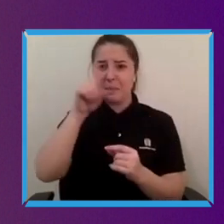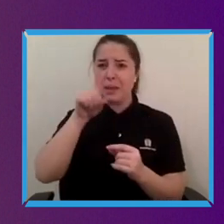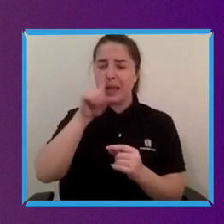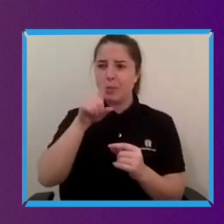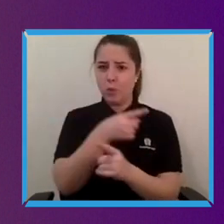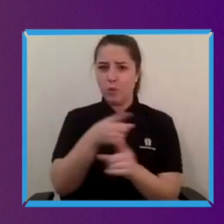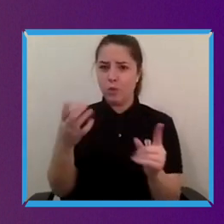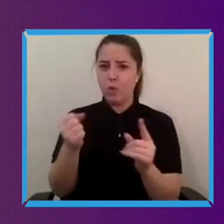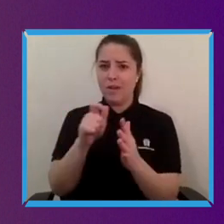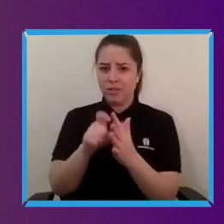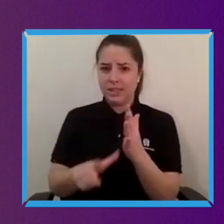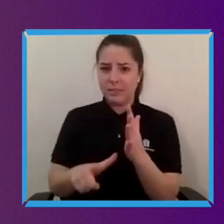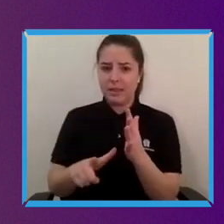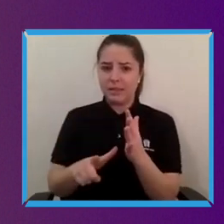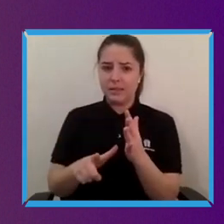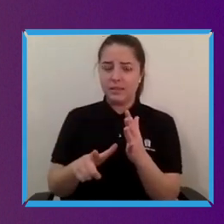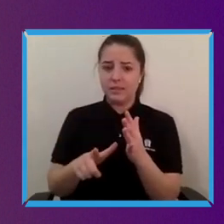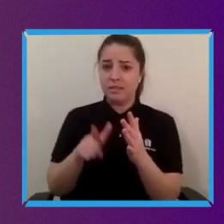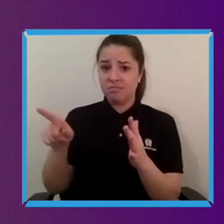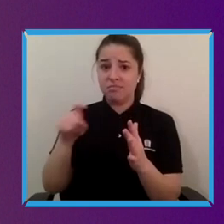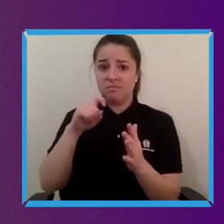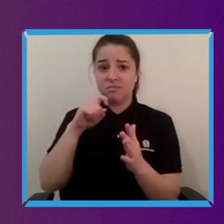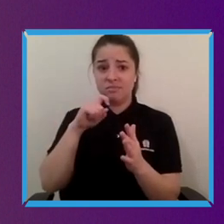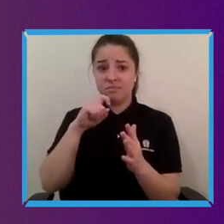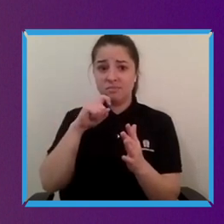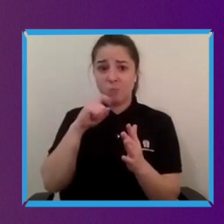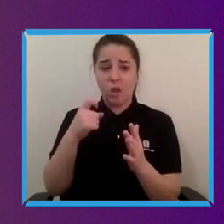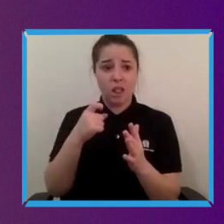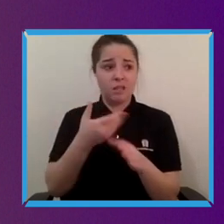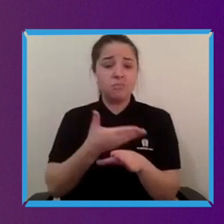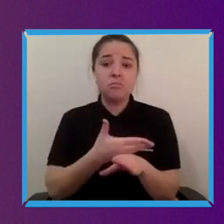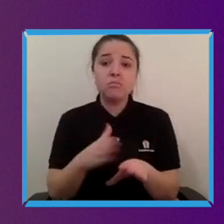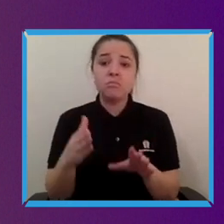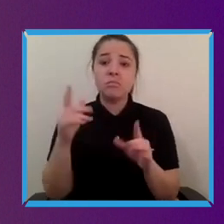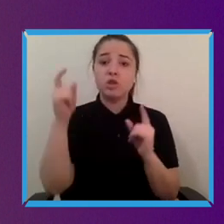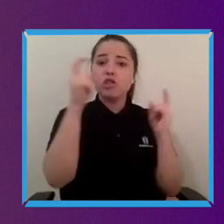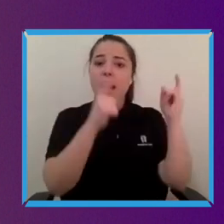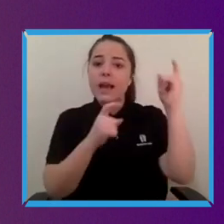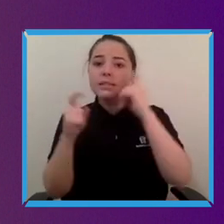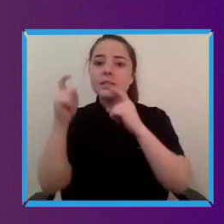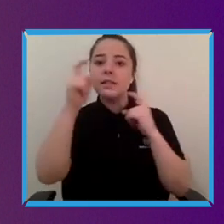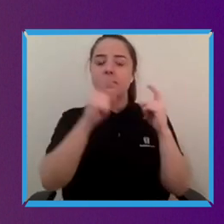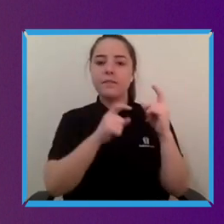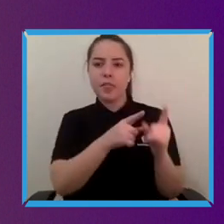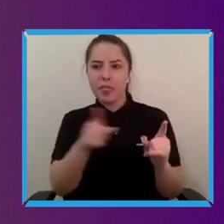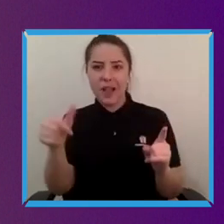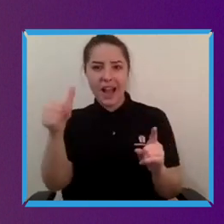will will be ingenious they will be an innovative and they will be practiced at finding workarounds because